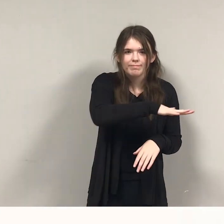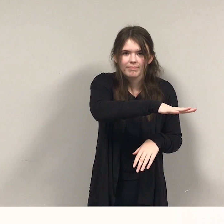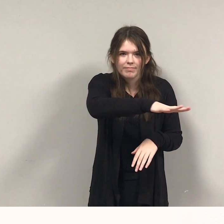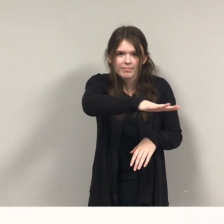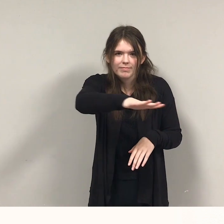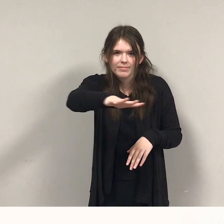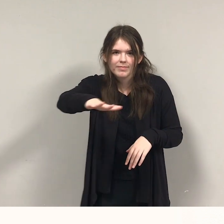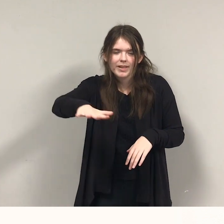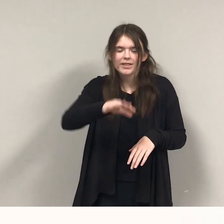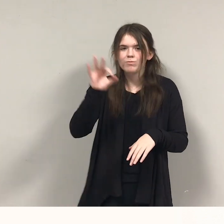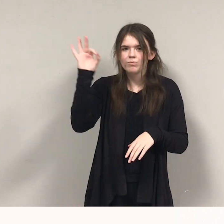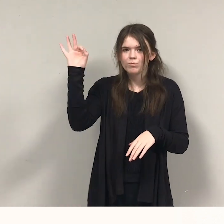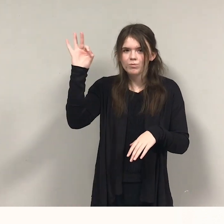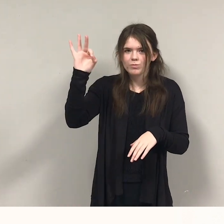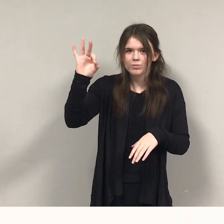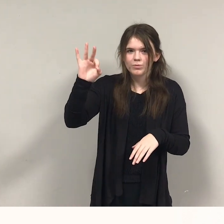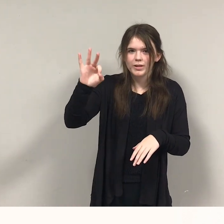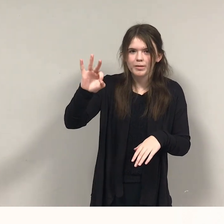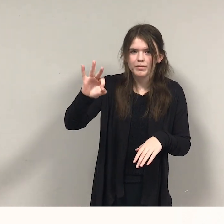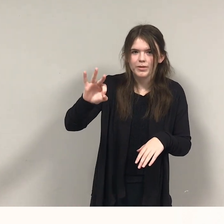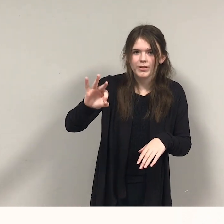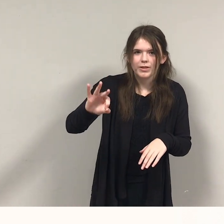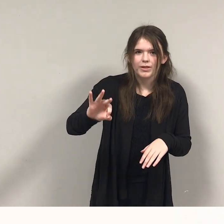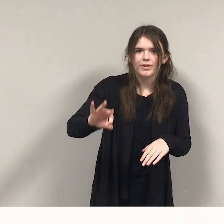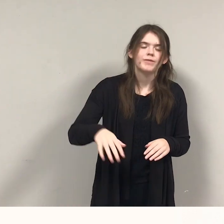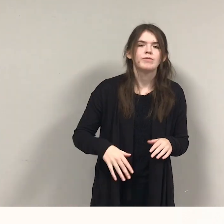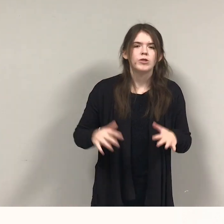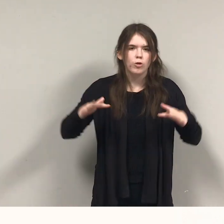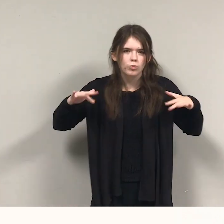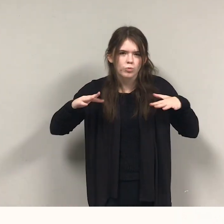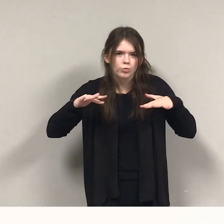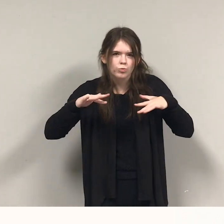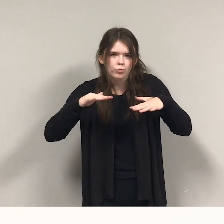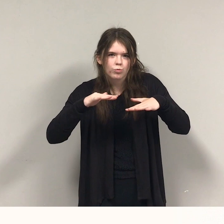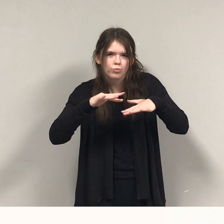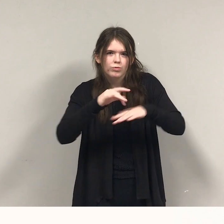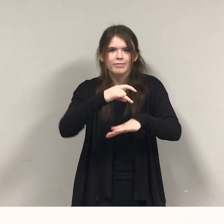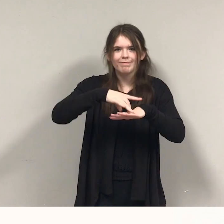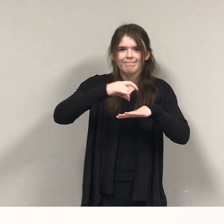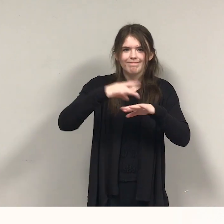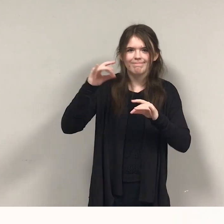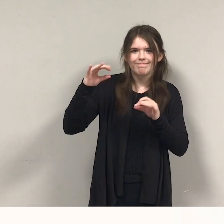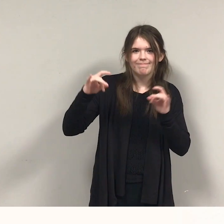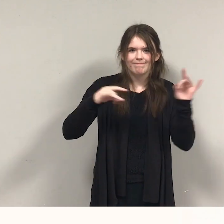shadows creep and pumpkins glow. In her ship, down at the dock,